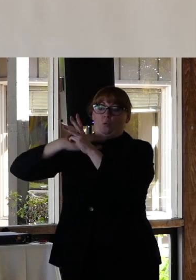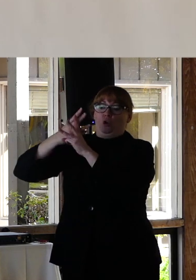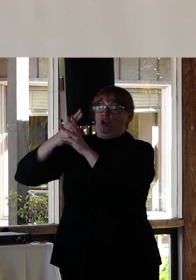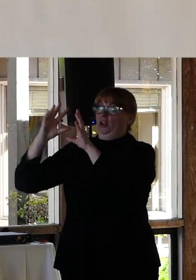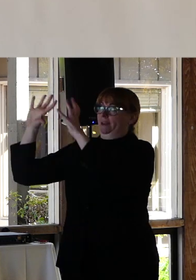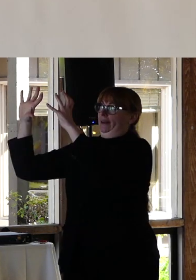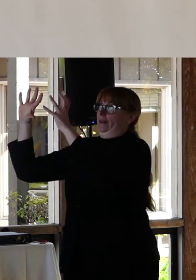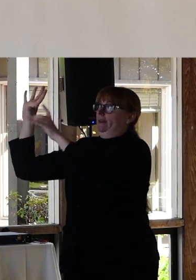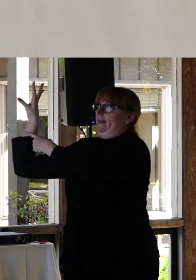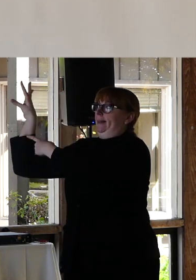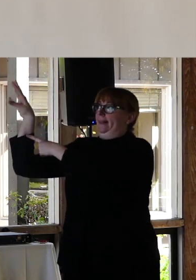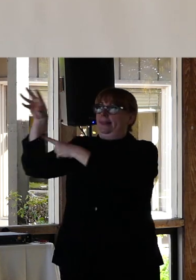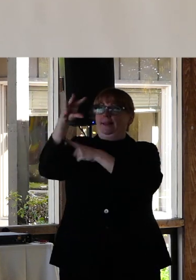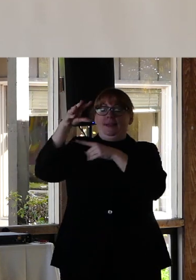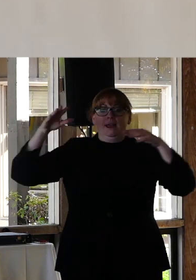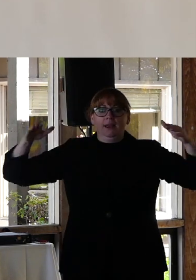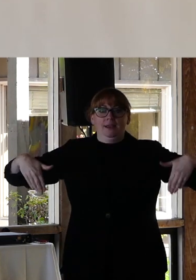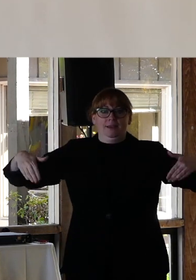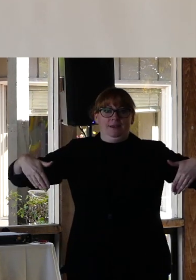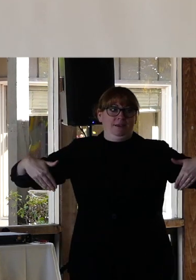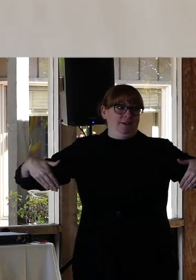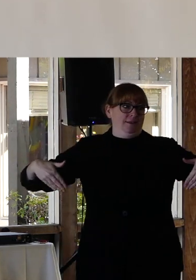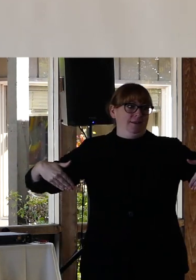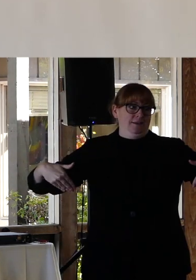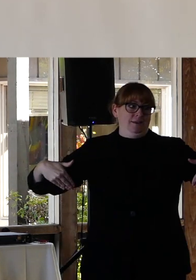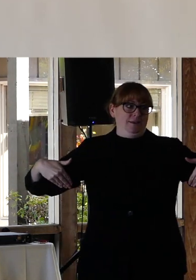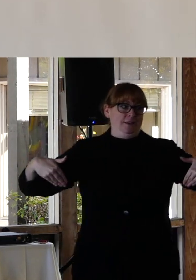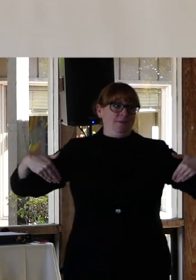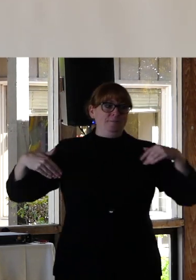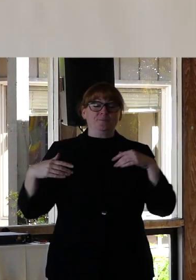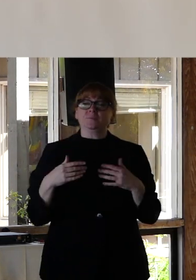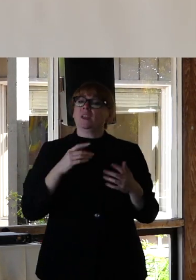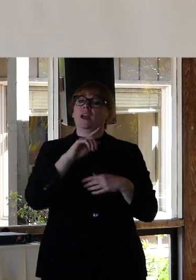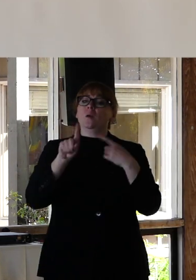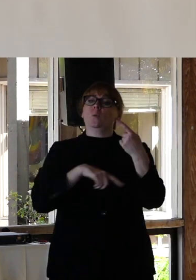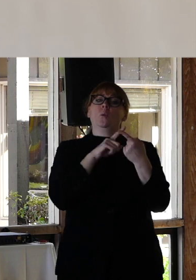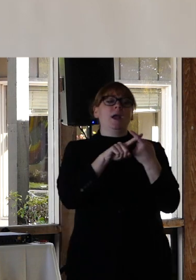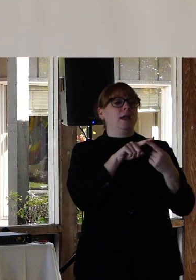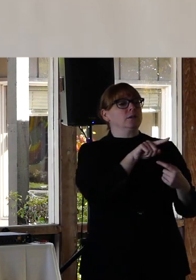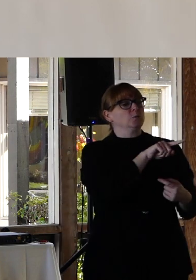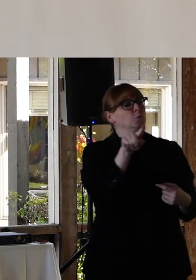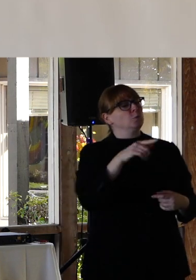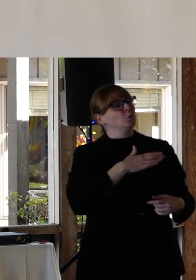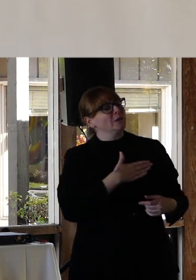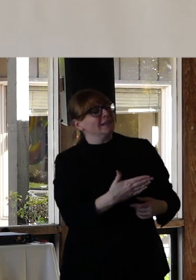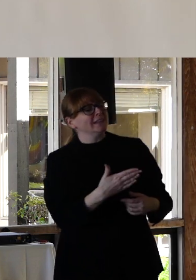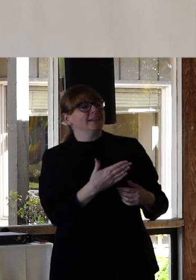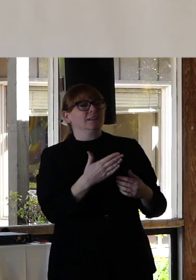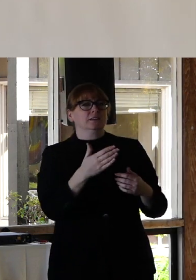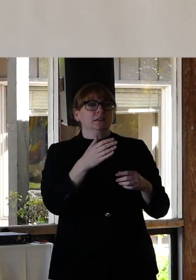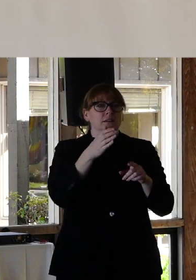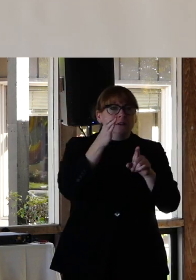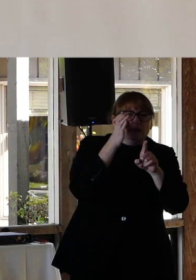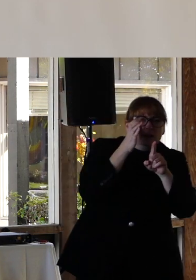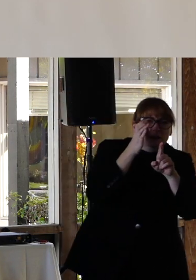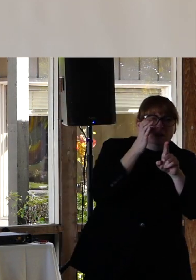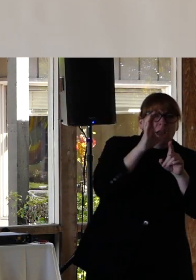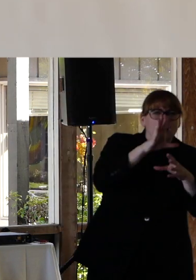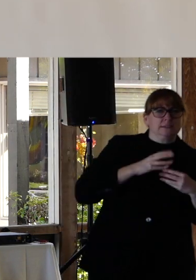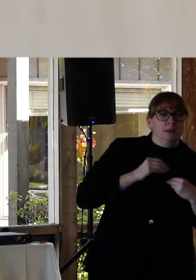room for. By learning to accept and listen to their truth without trying